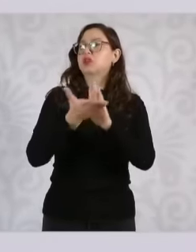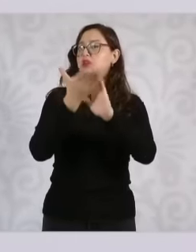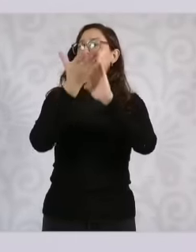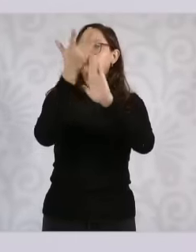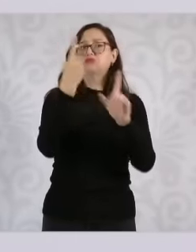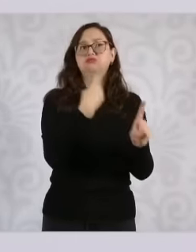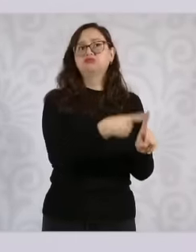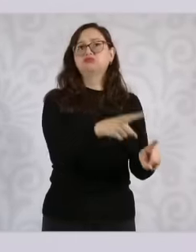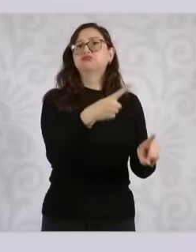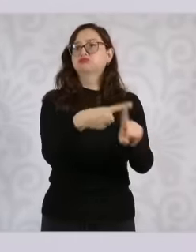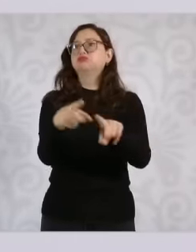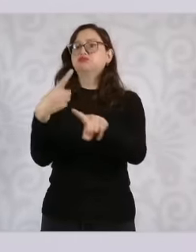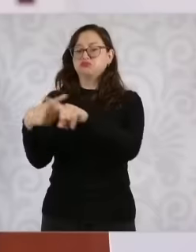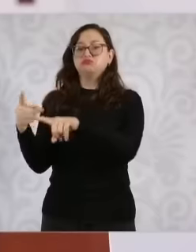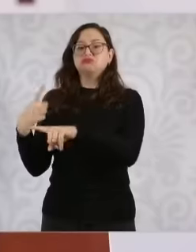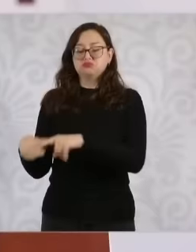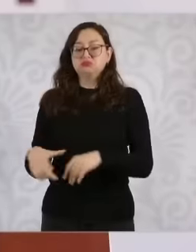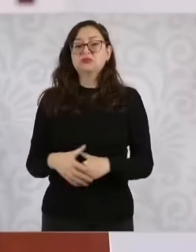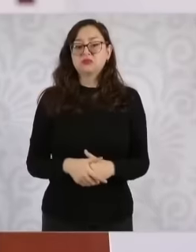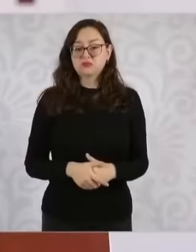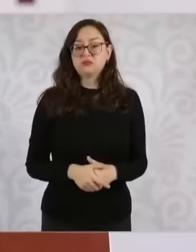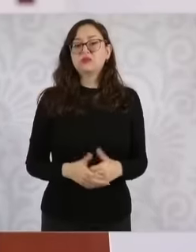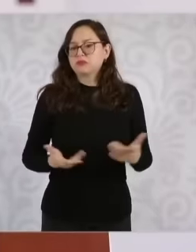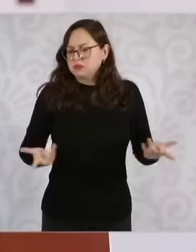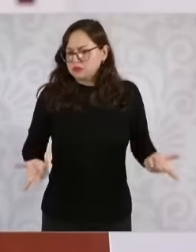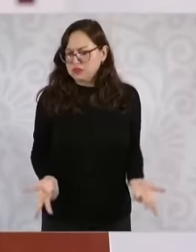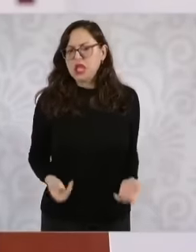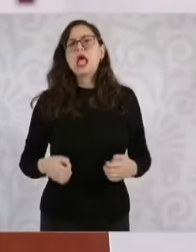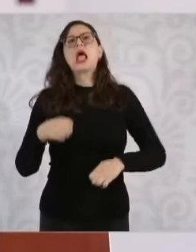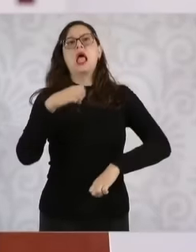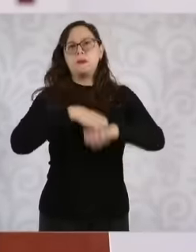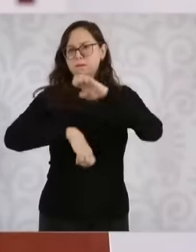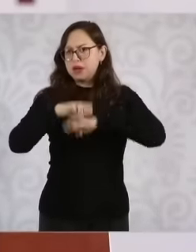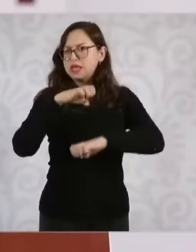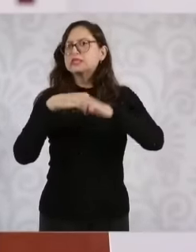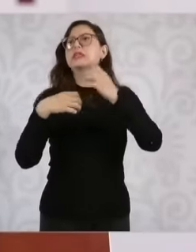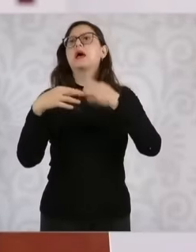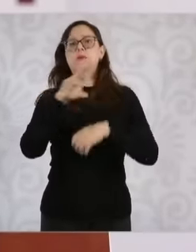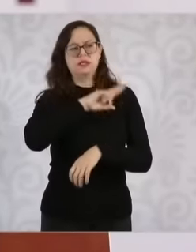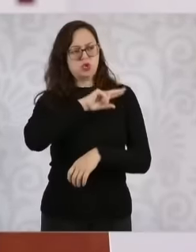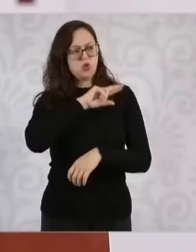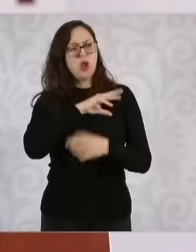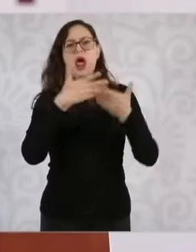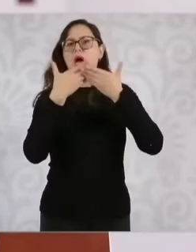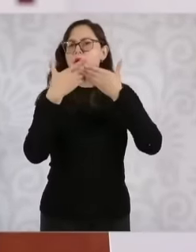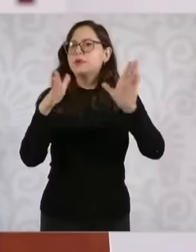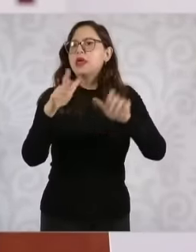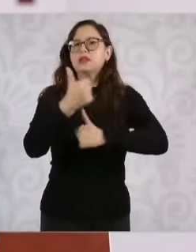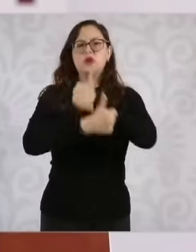as we are going to continue working on open public tenders for the participation of